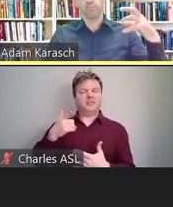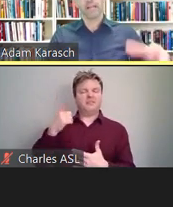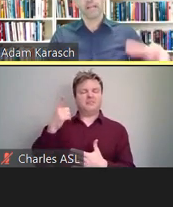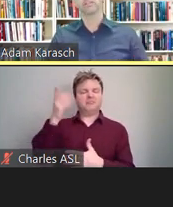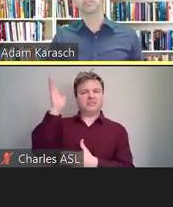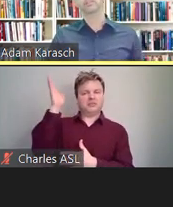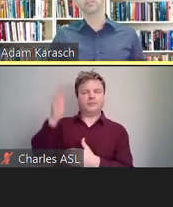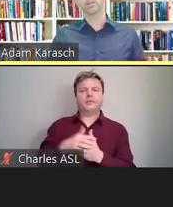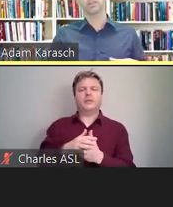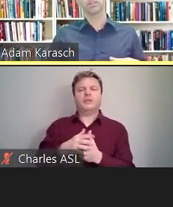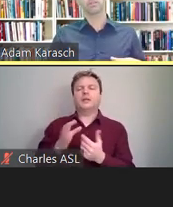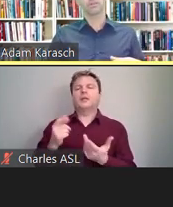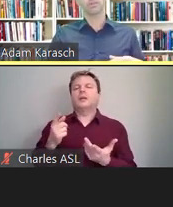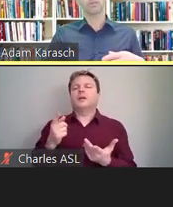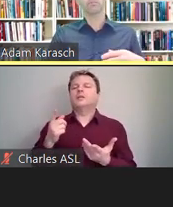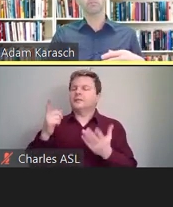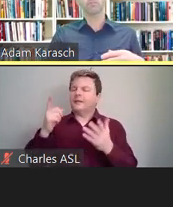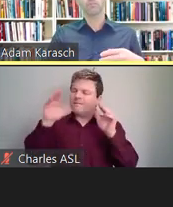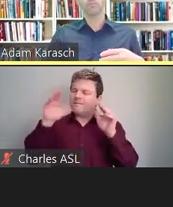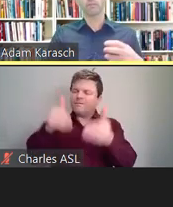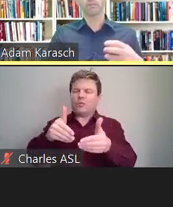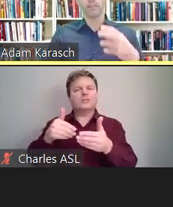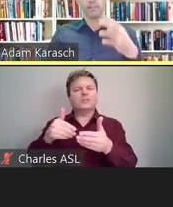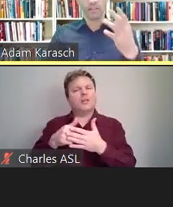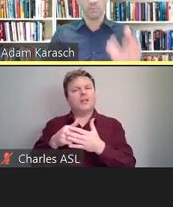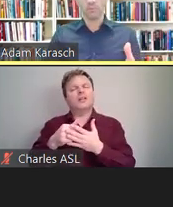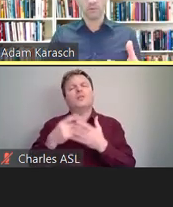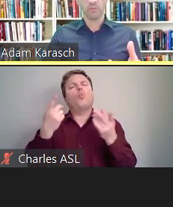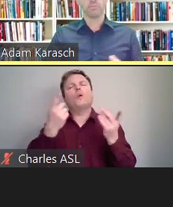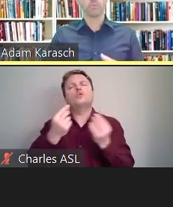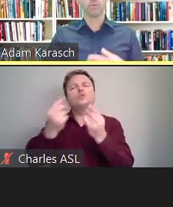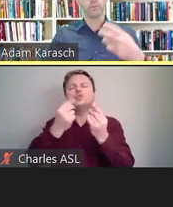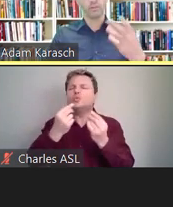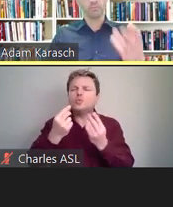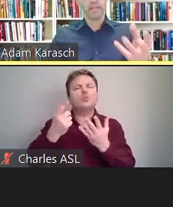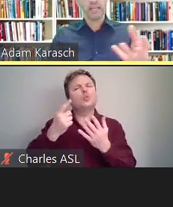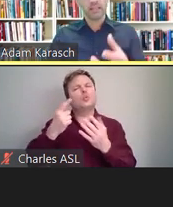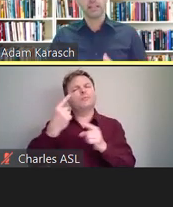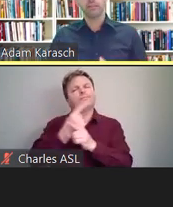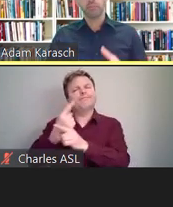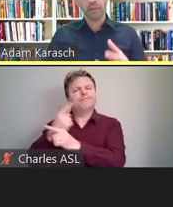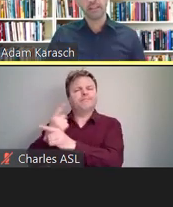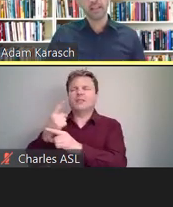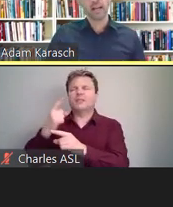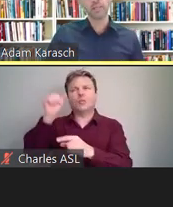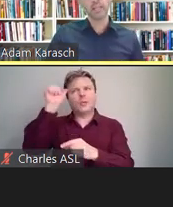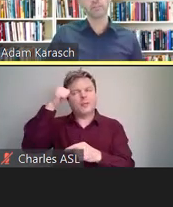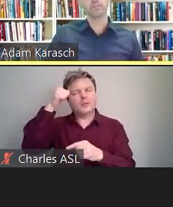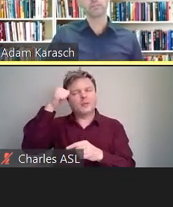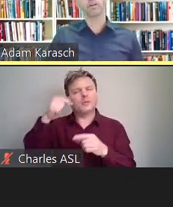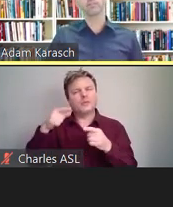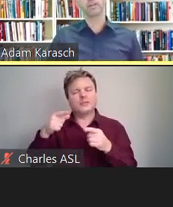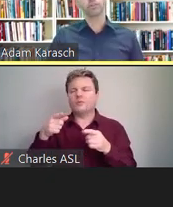practical considerations that you might want to remember while you're implementing accommodations on-site or